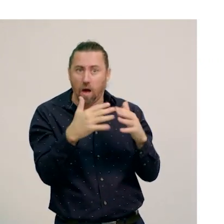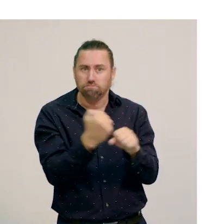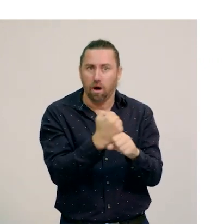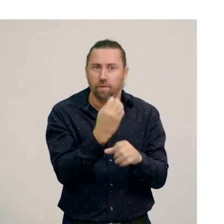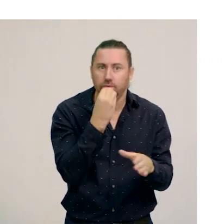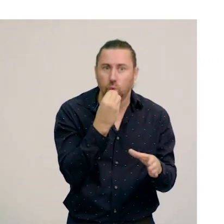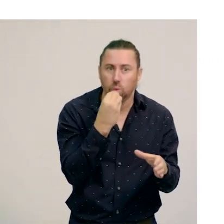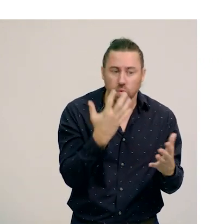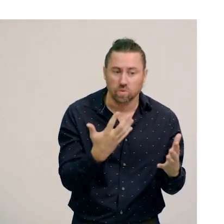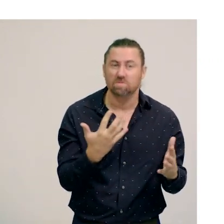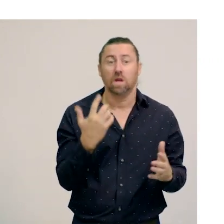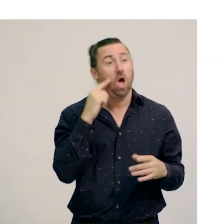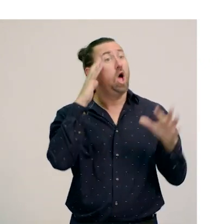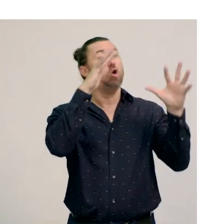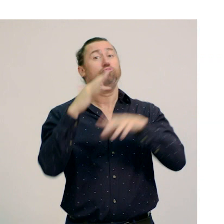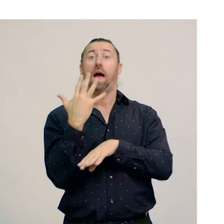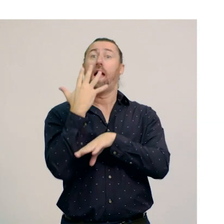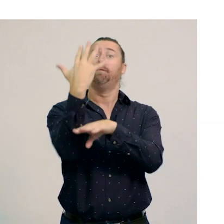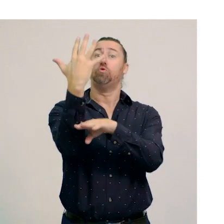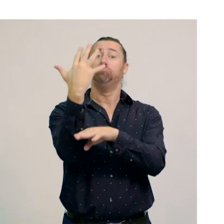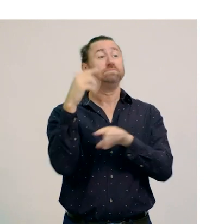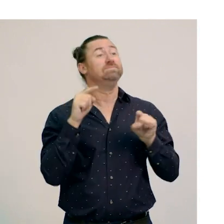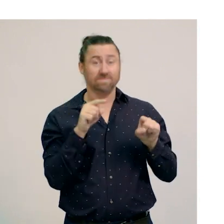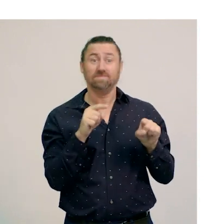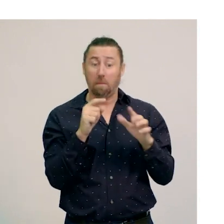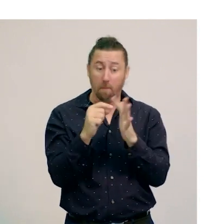So, let’s label any plants in the rainforest as producers.